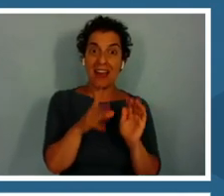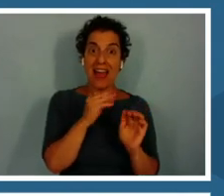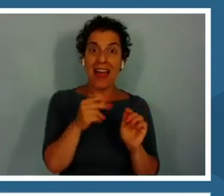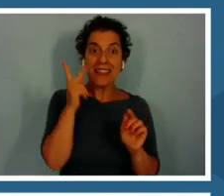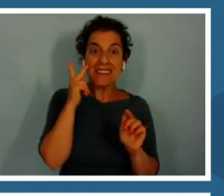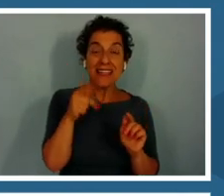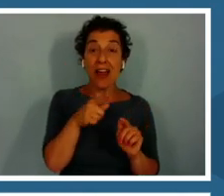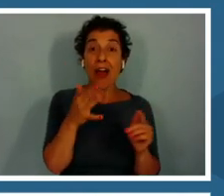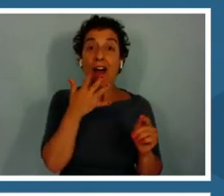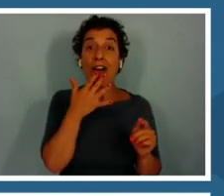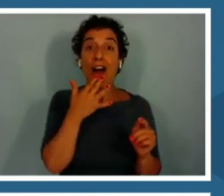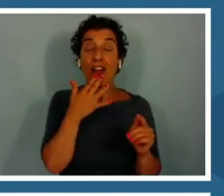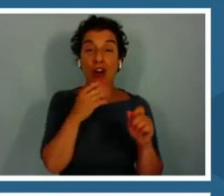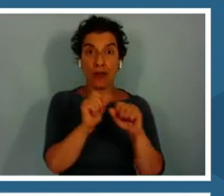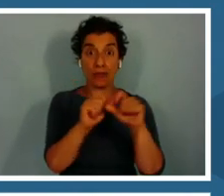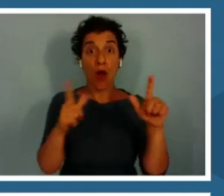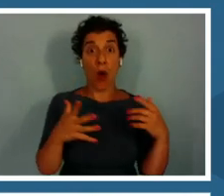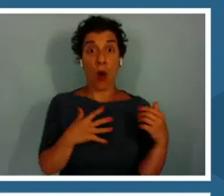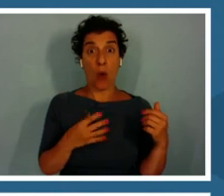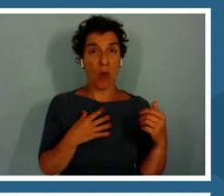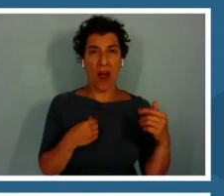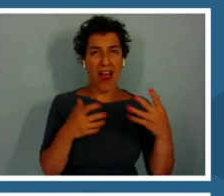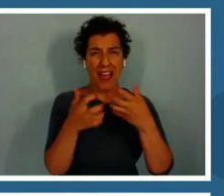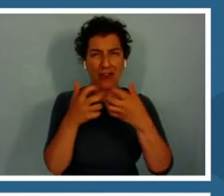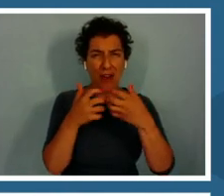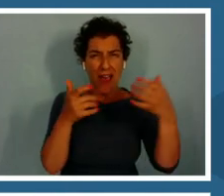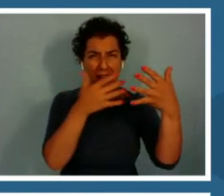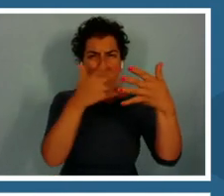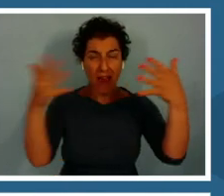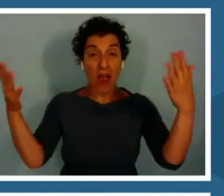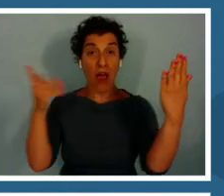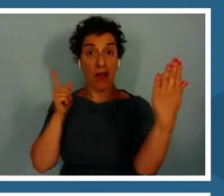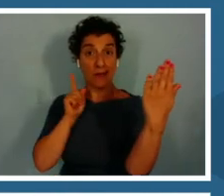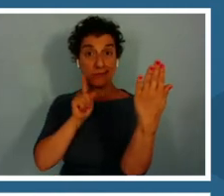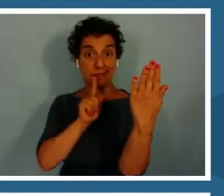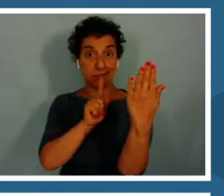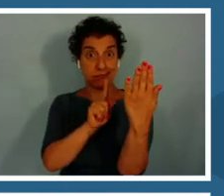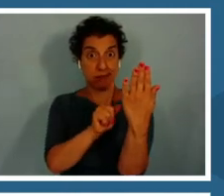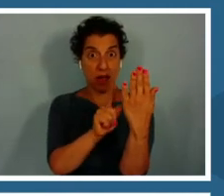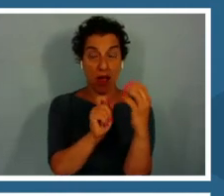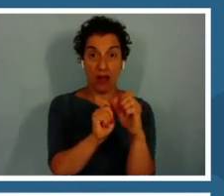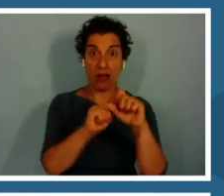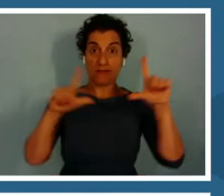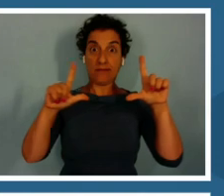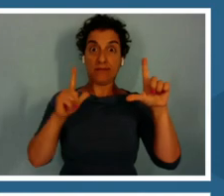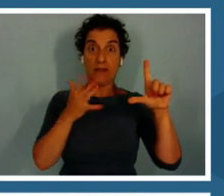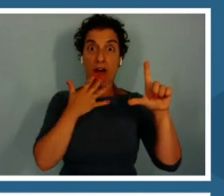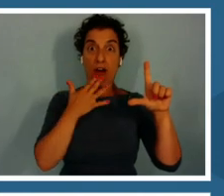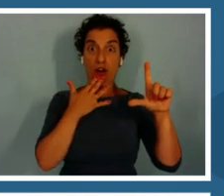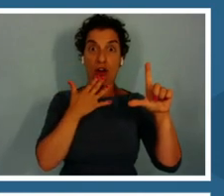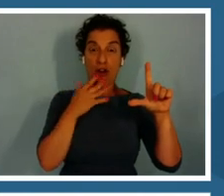Everything starts really white and gray and they get close to it and it regains that color. It restores it to life.